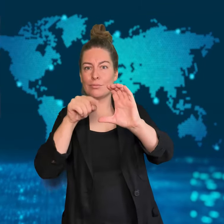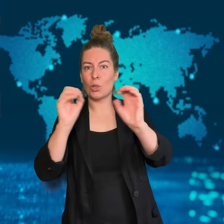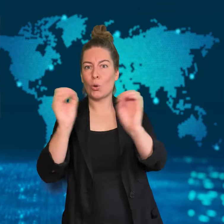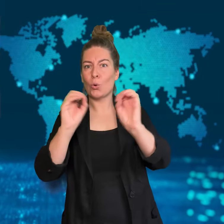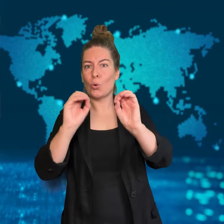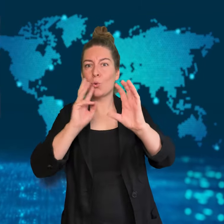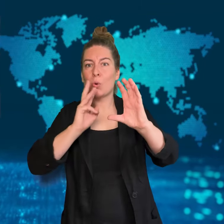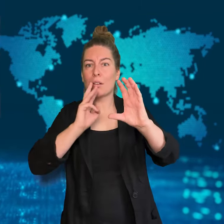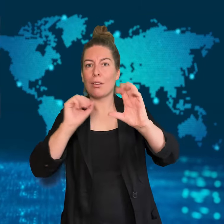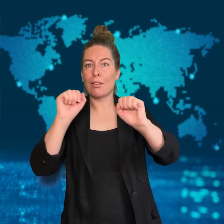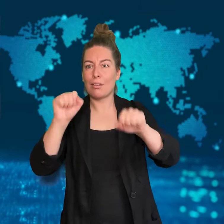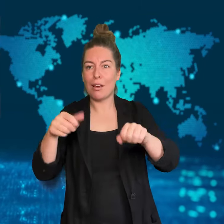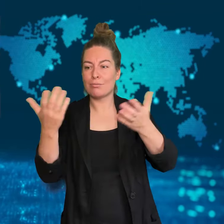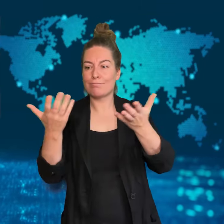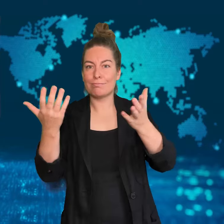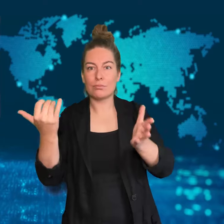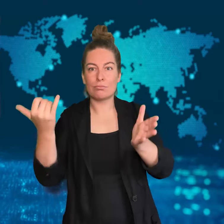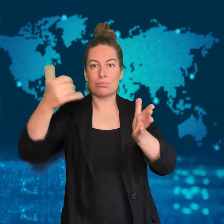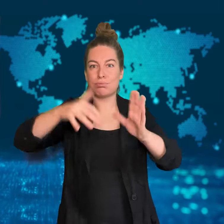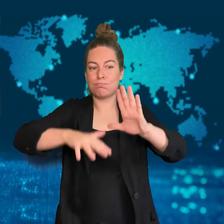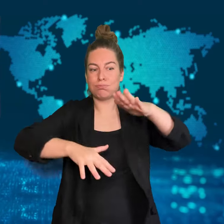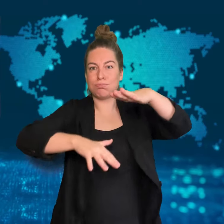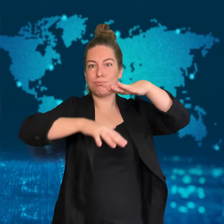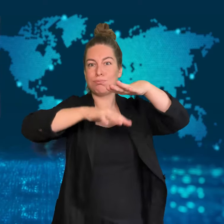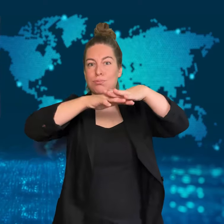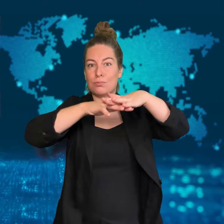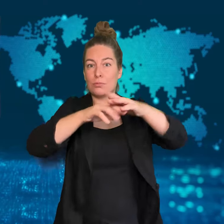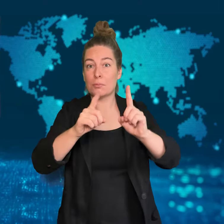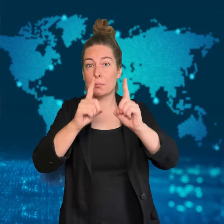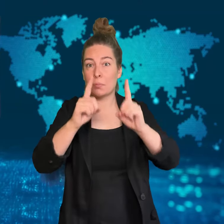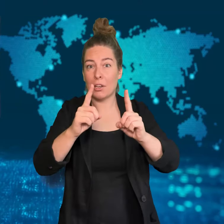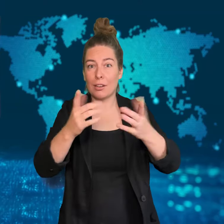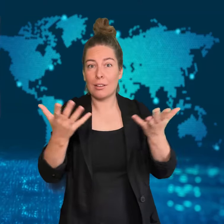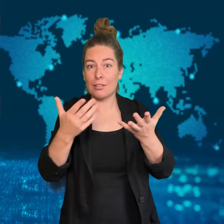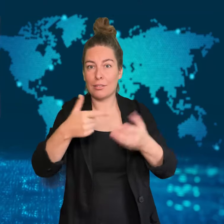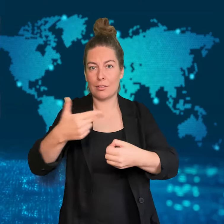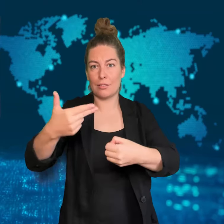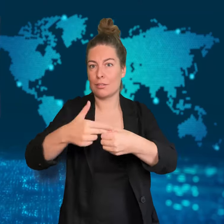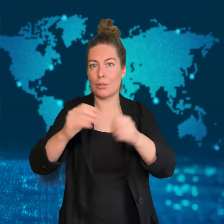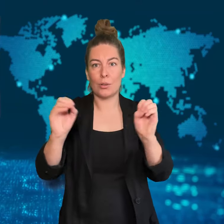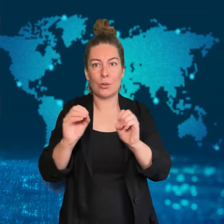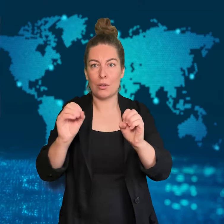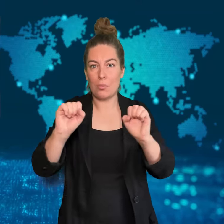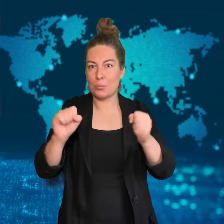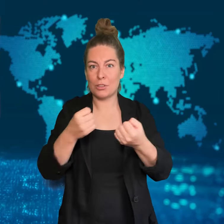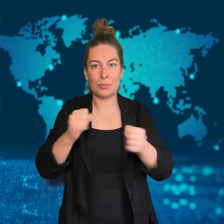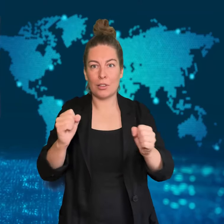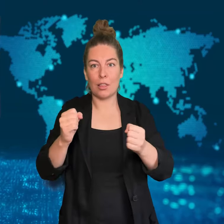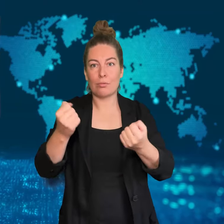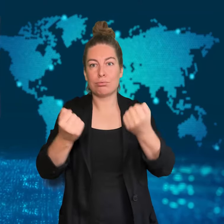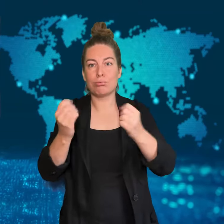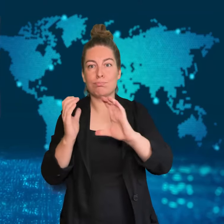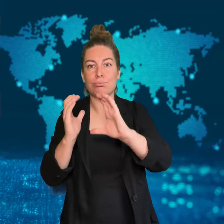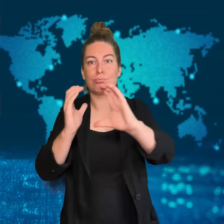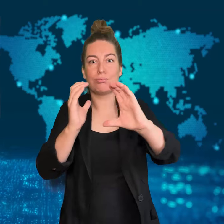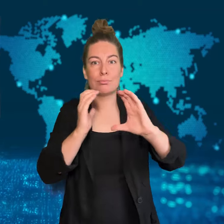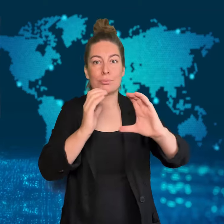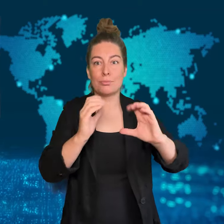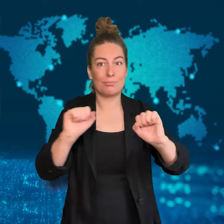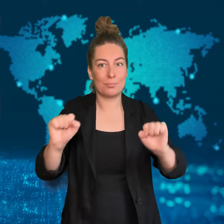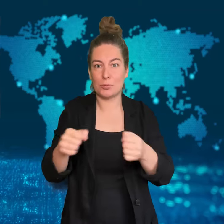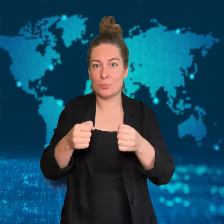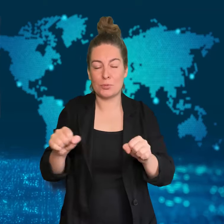diseases like cholera and dysentery.